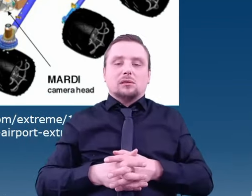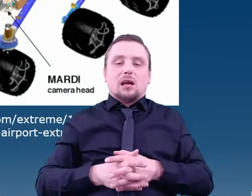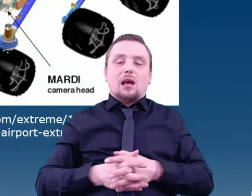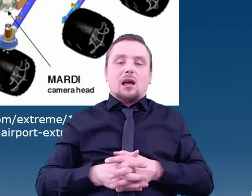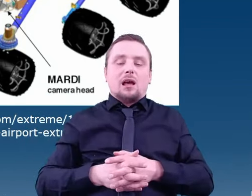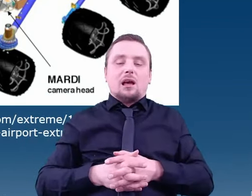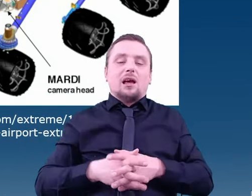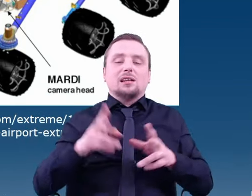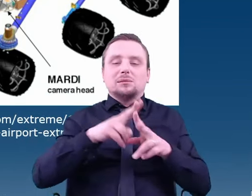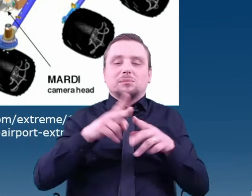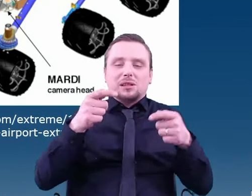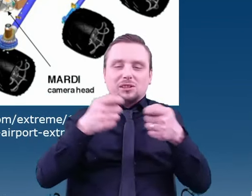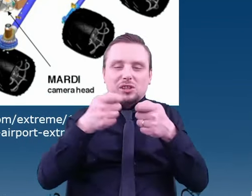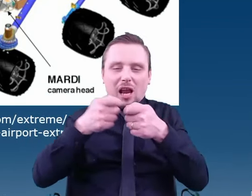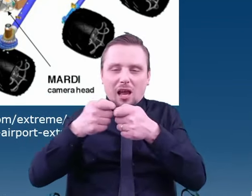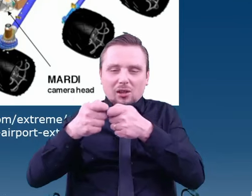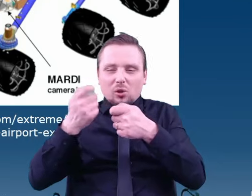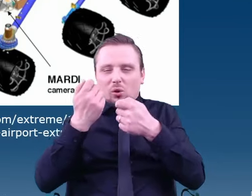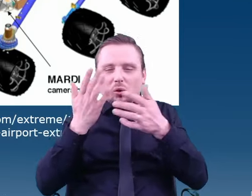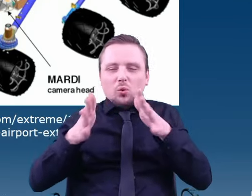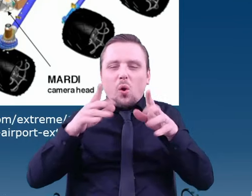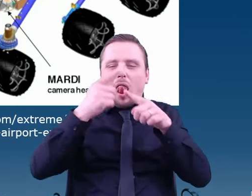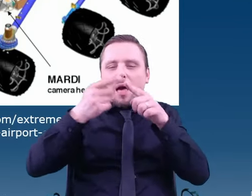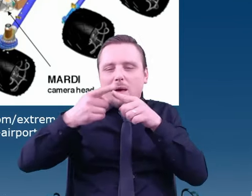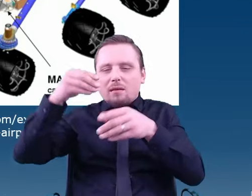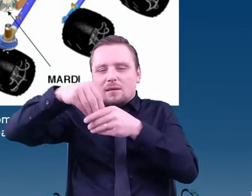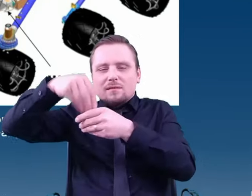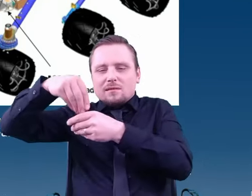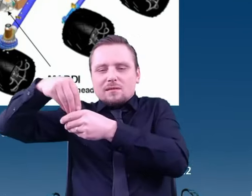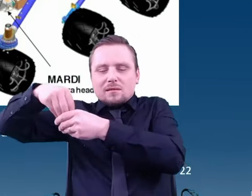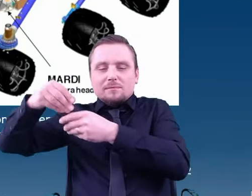The key is to assemble the smallest equipment required,